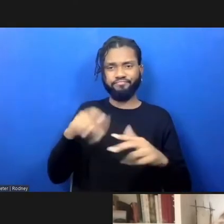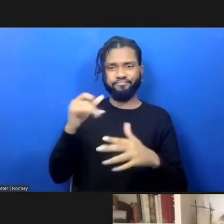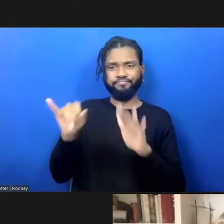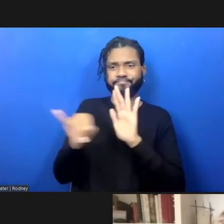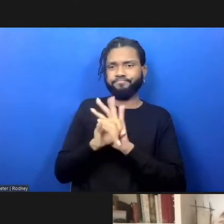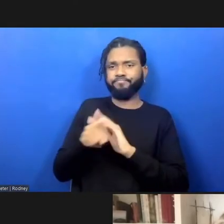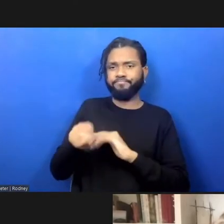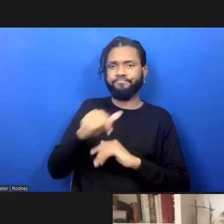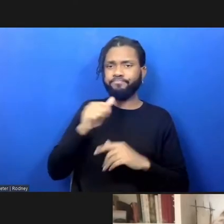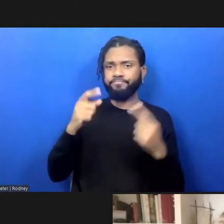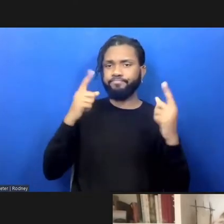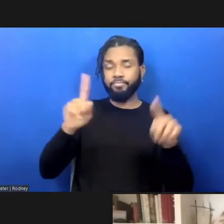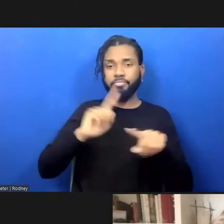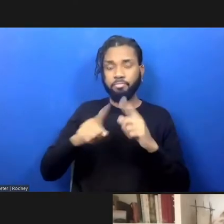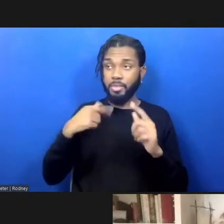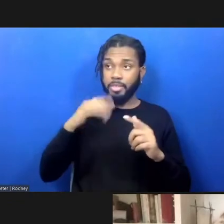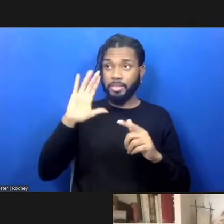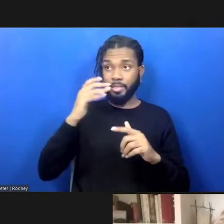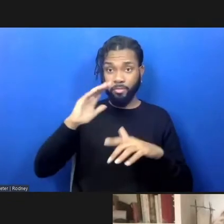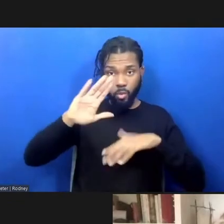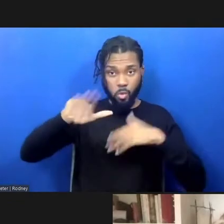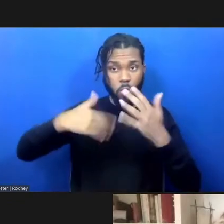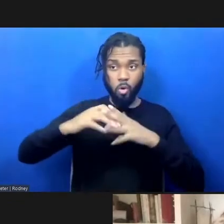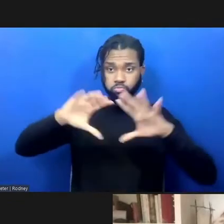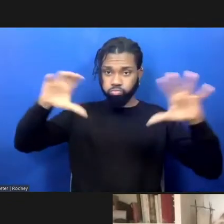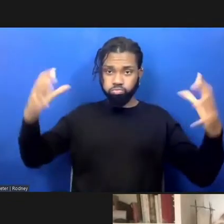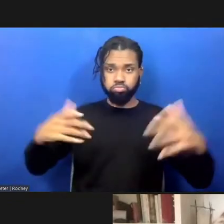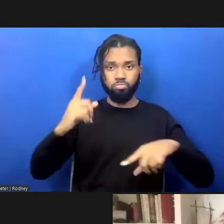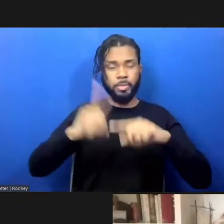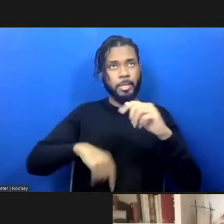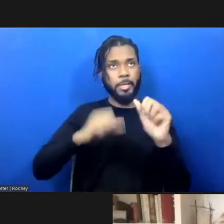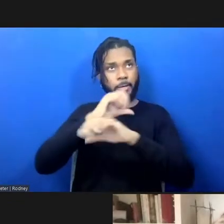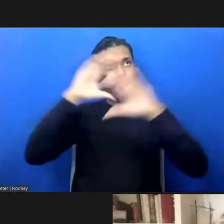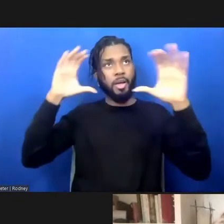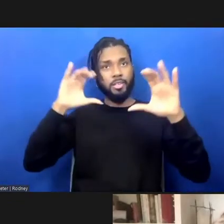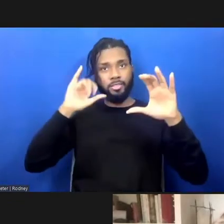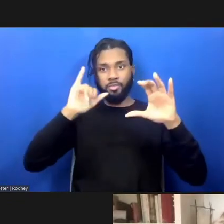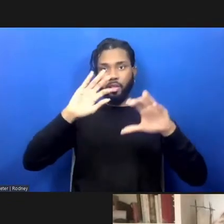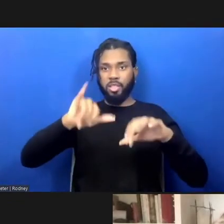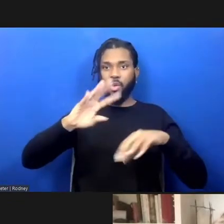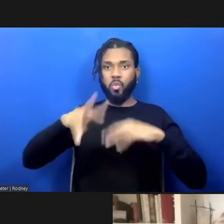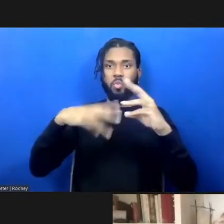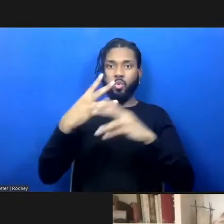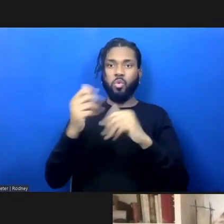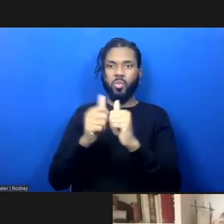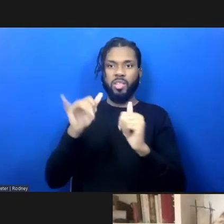to have trouble imagining a world where this isn't the system, and I want to ask